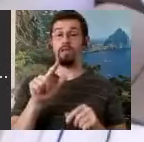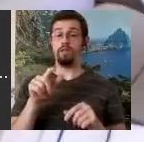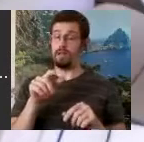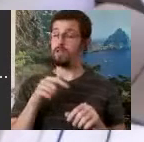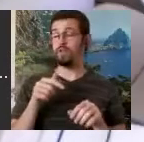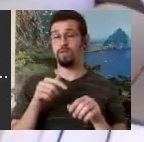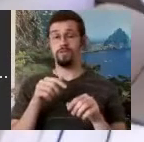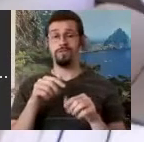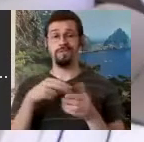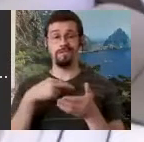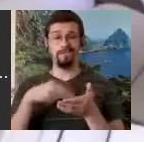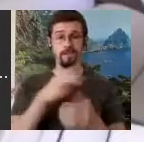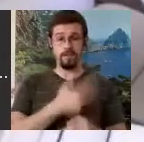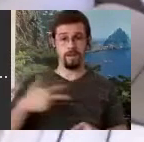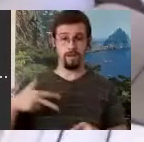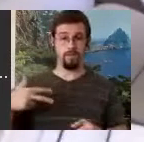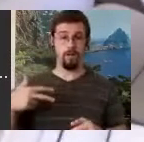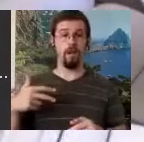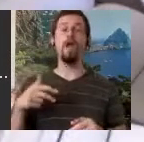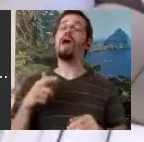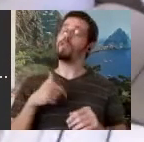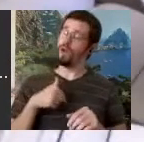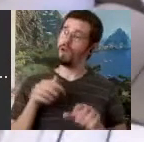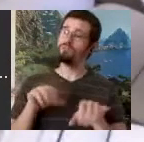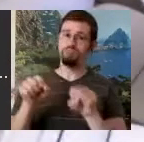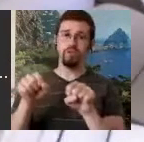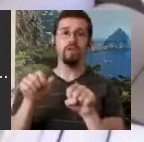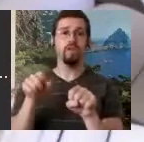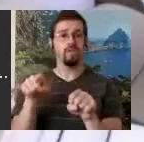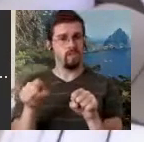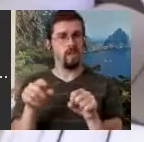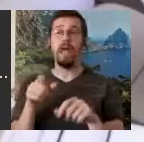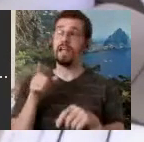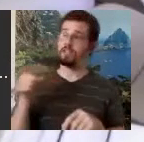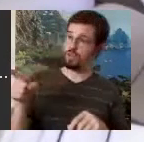found out that August Bournonville was the director of the Royal Danish Ballet